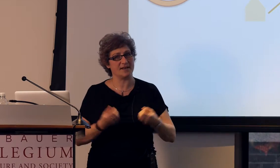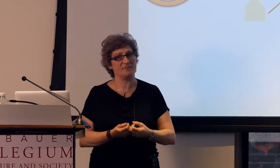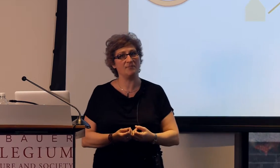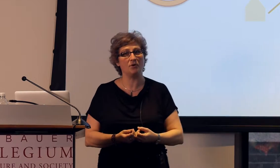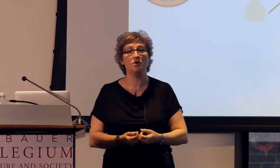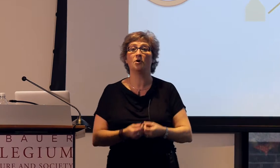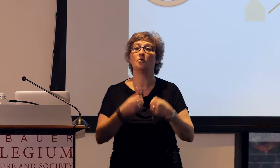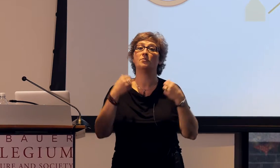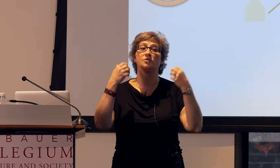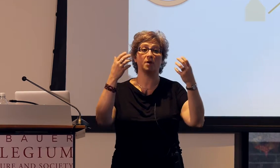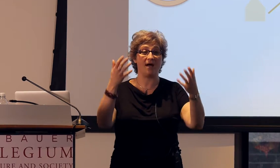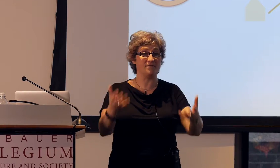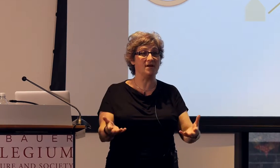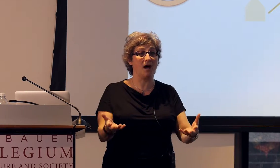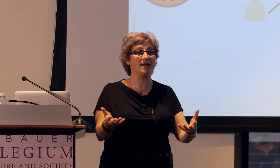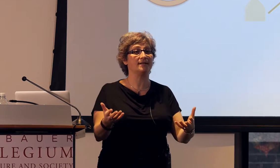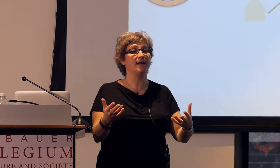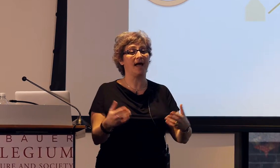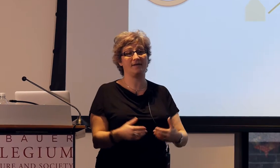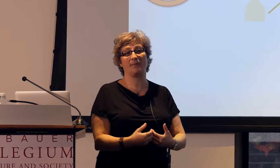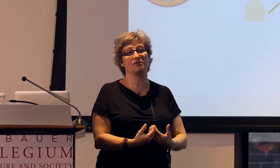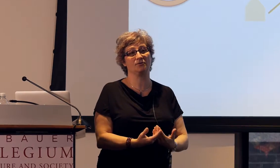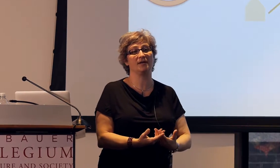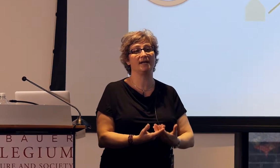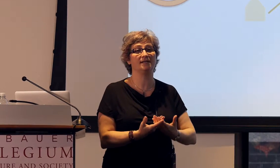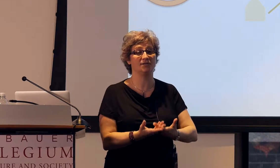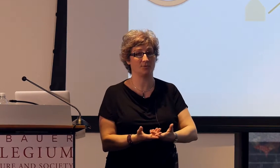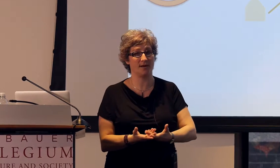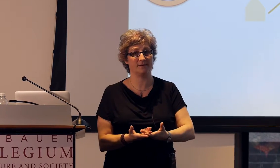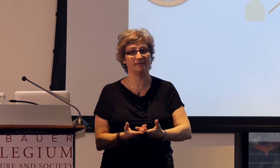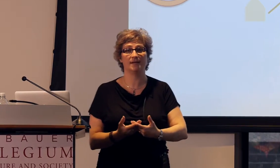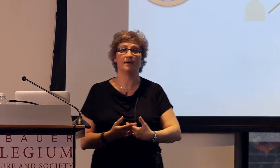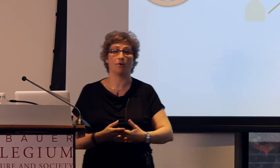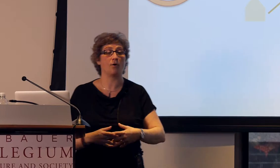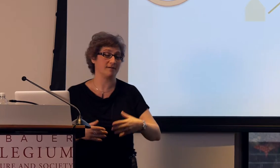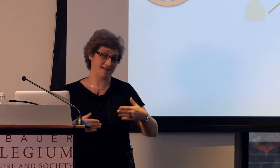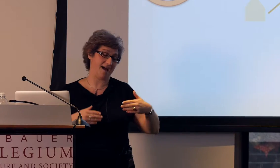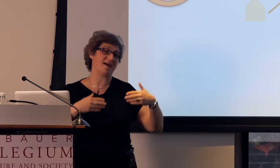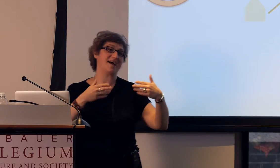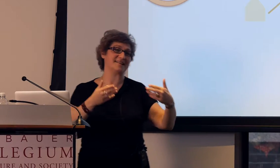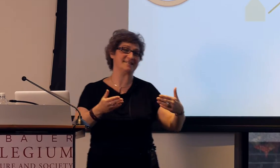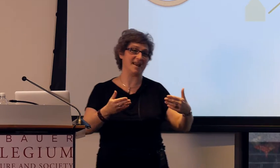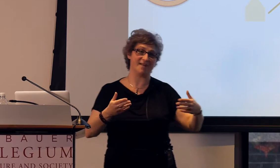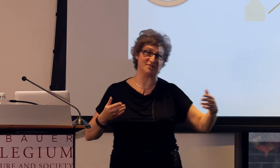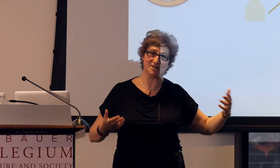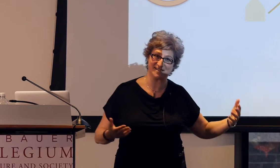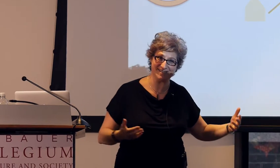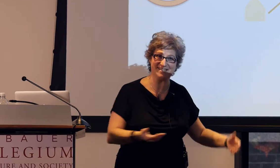deaf people, who have not had the opportunity to join, or have had it and rejected it,